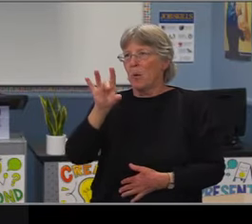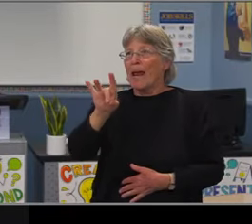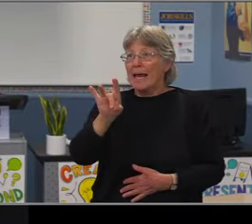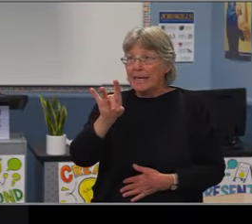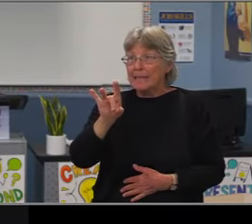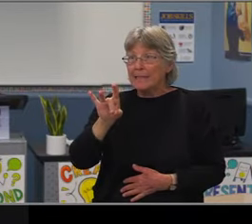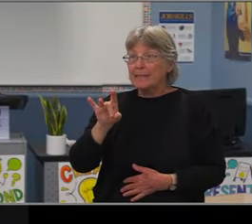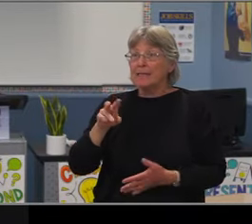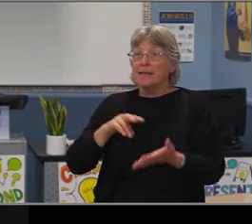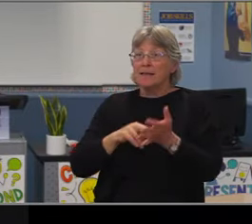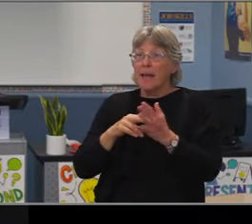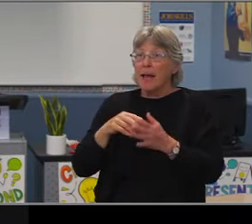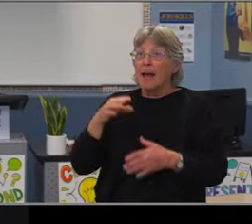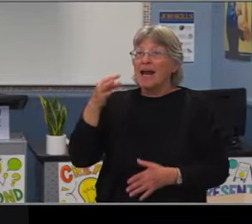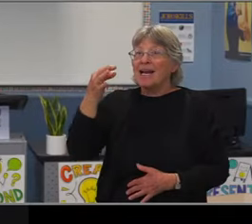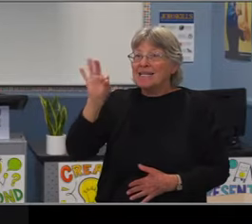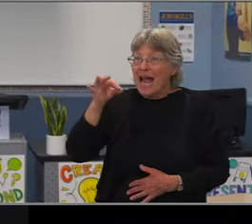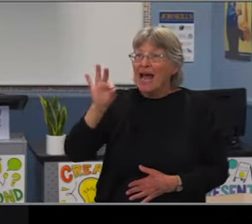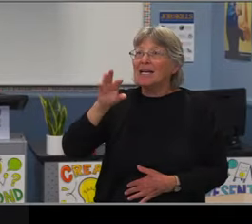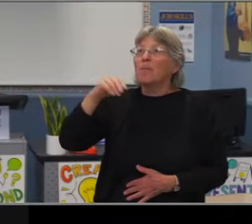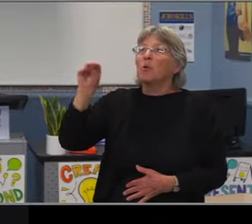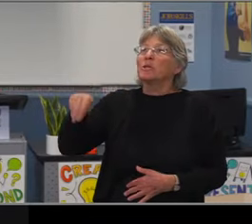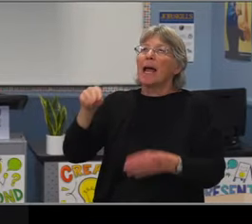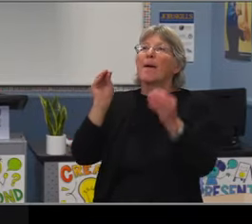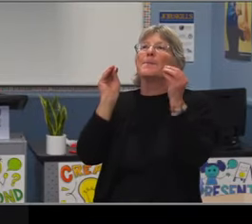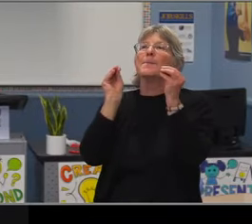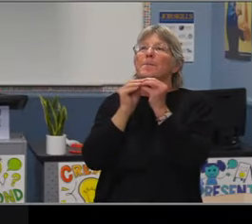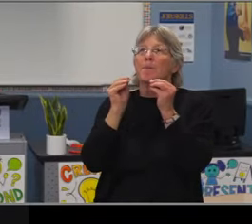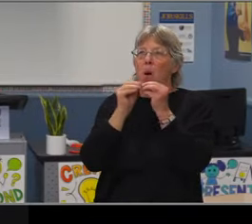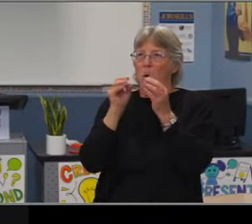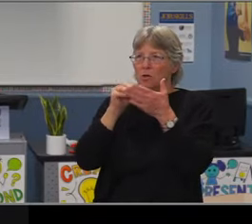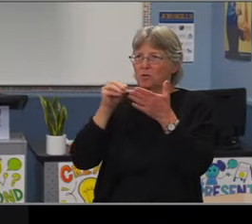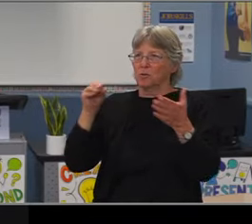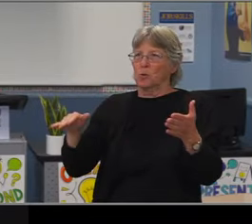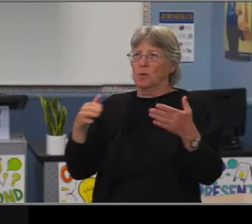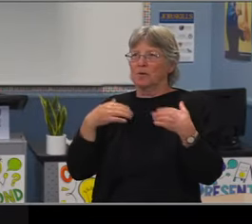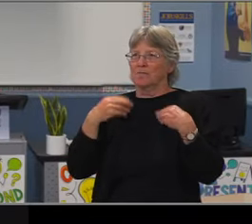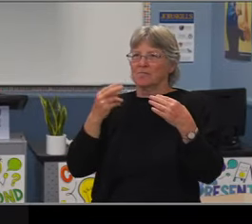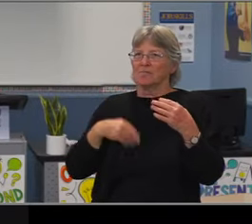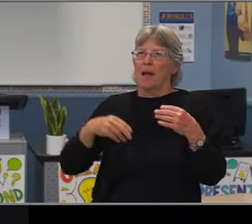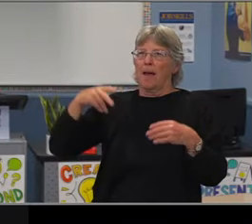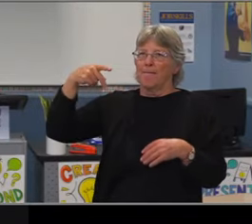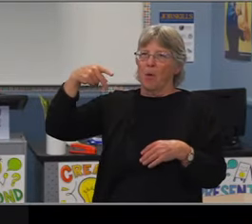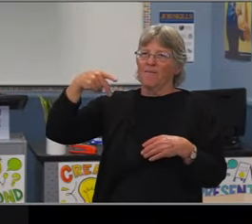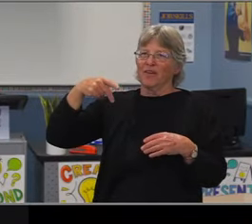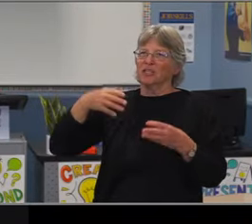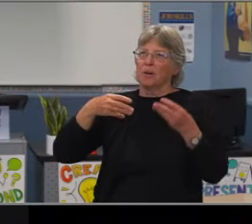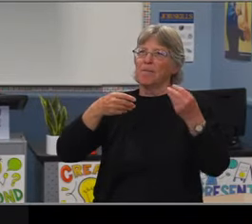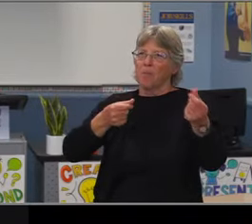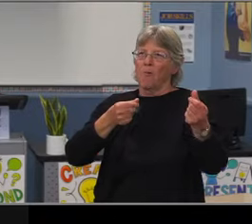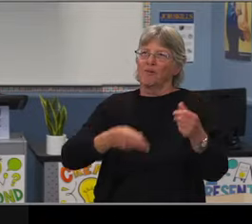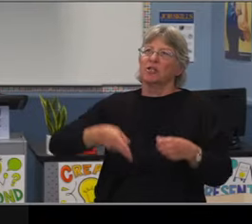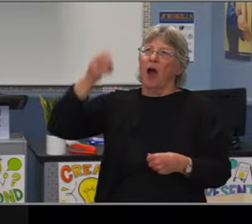we noticed that there is a gap between LatinX students and non LatinX students in almost every area.